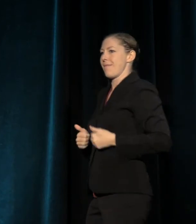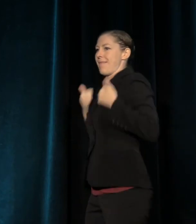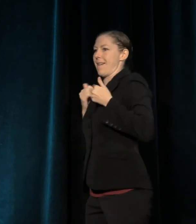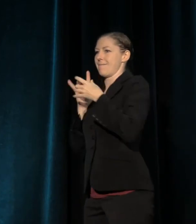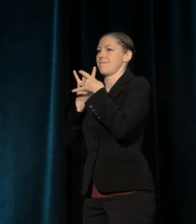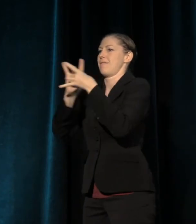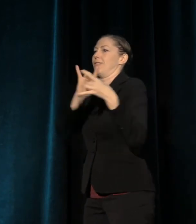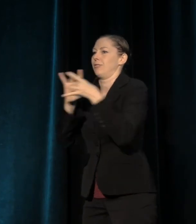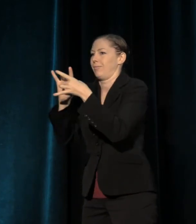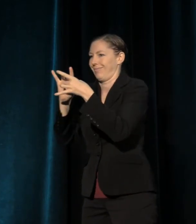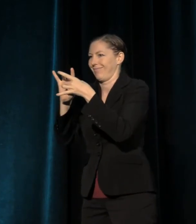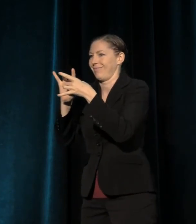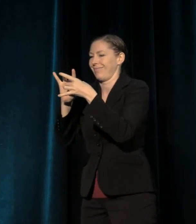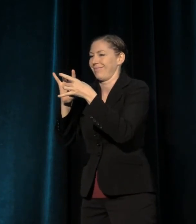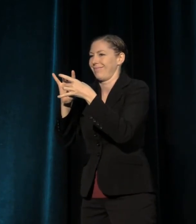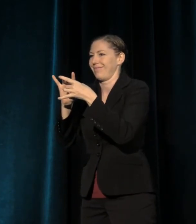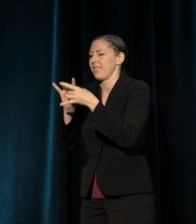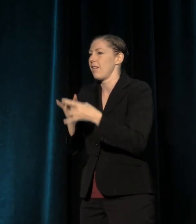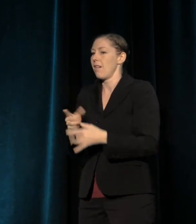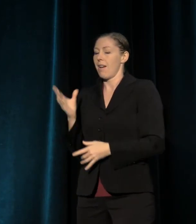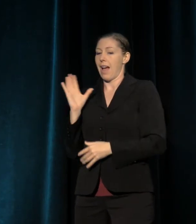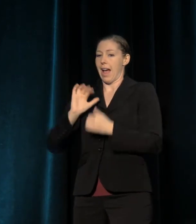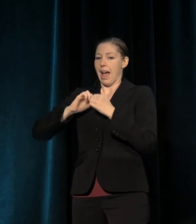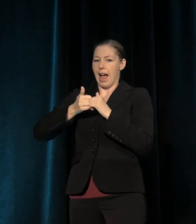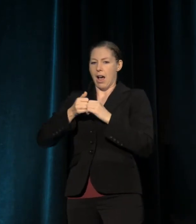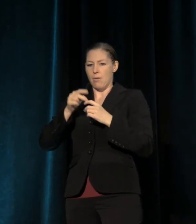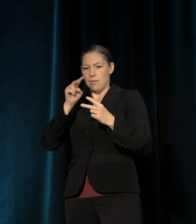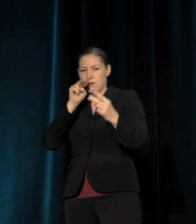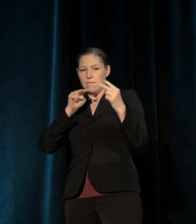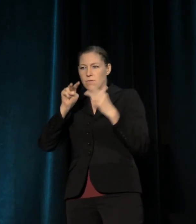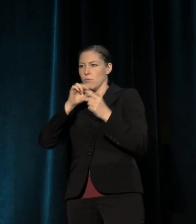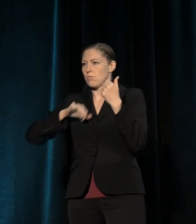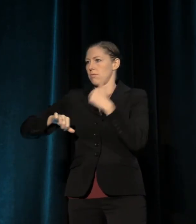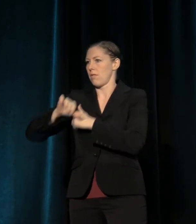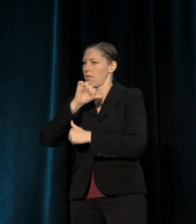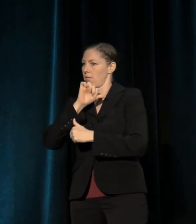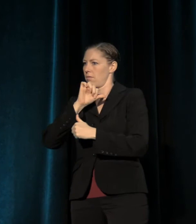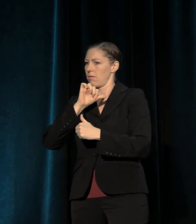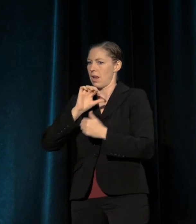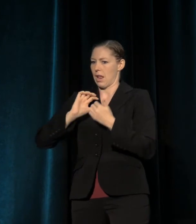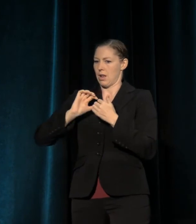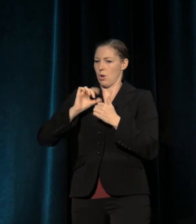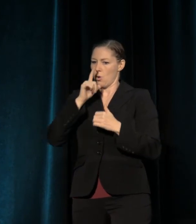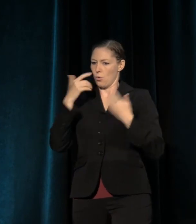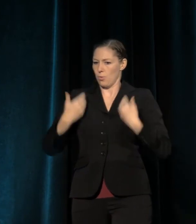She insists that we rethink how we see each other and how we choose to be and be together.